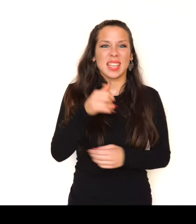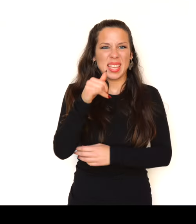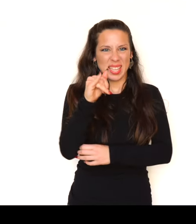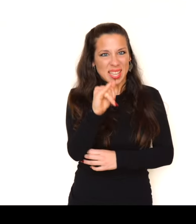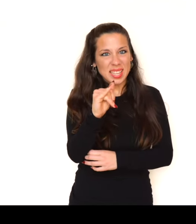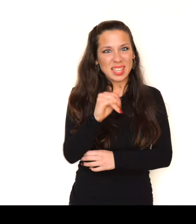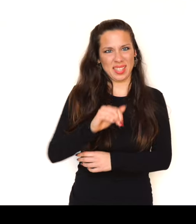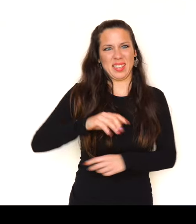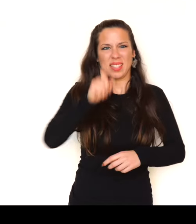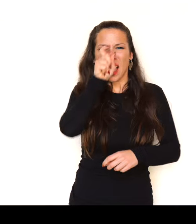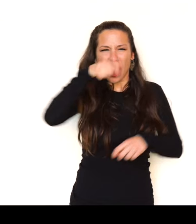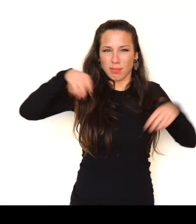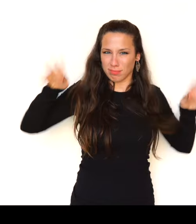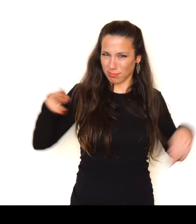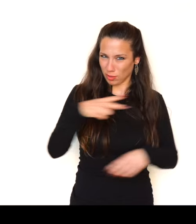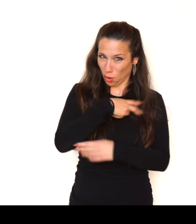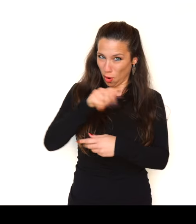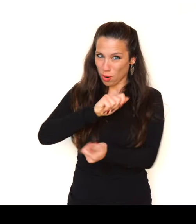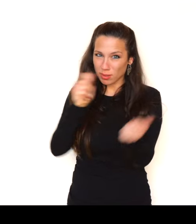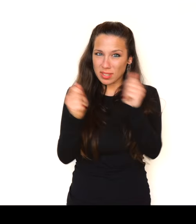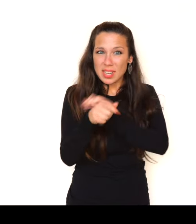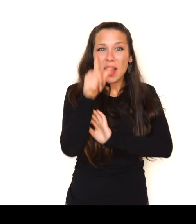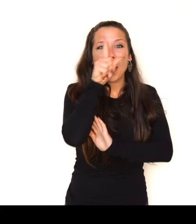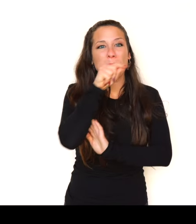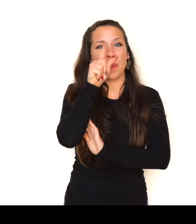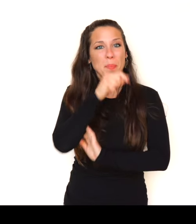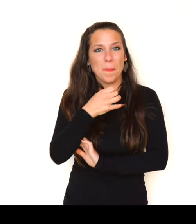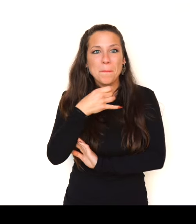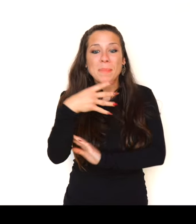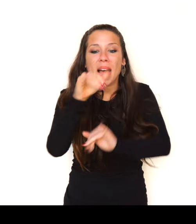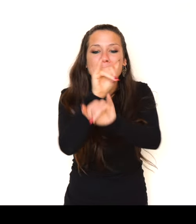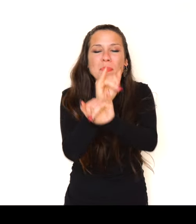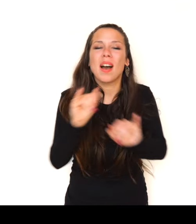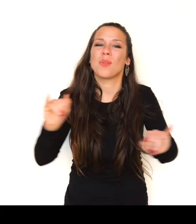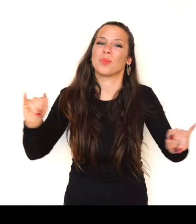And crows would be doves of peace.